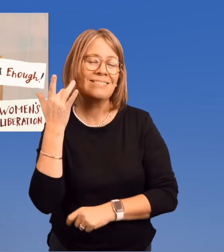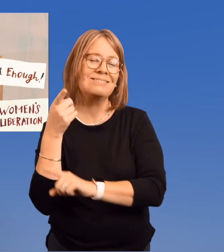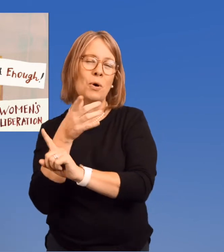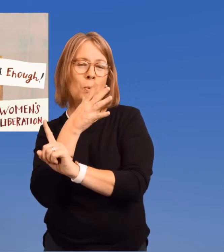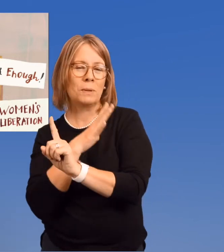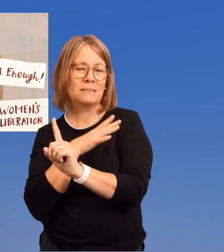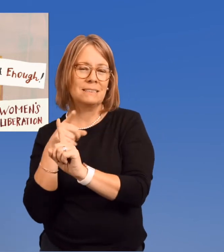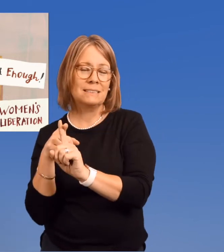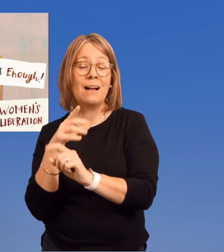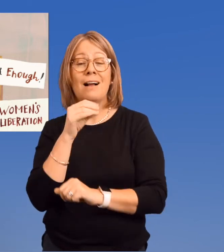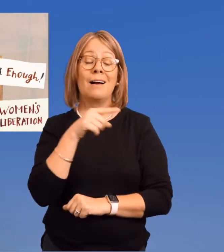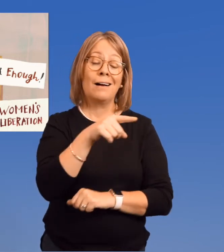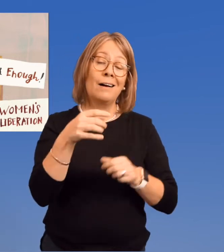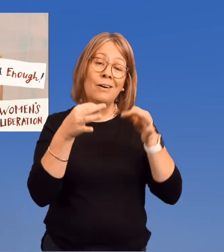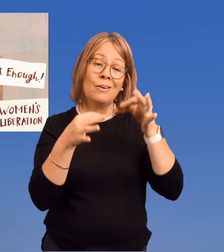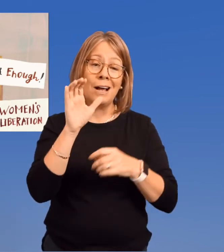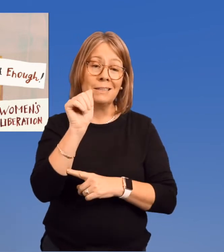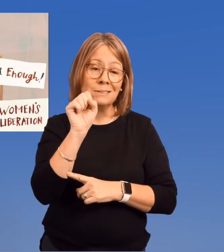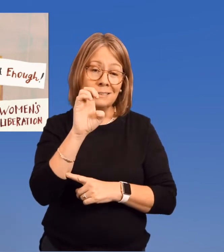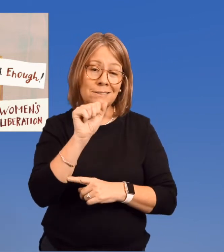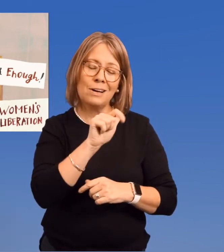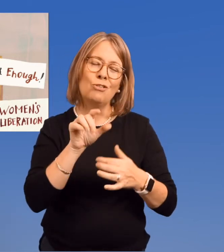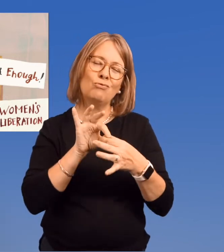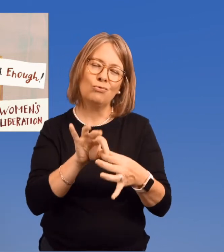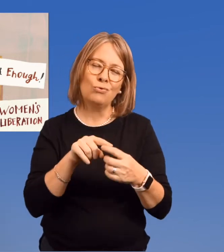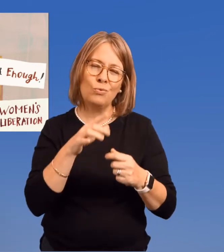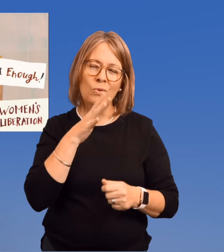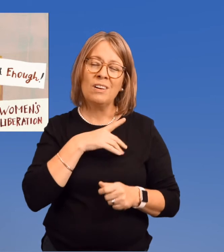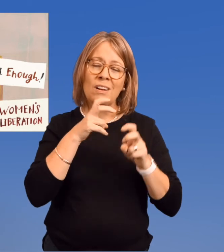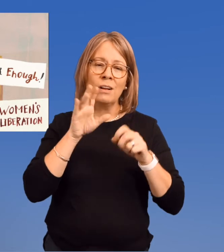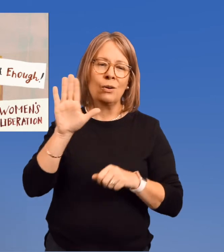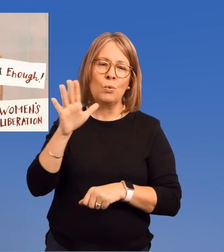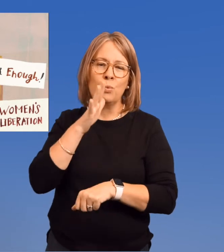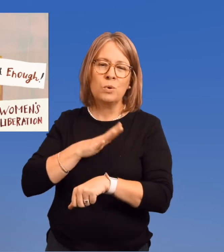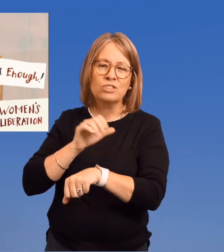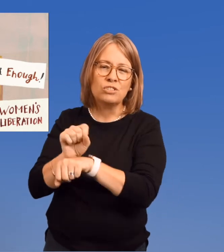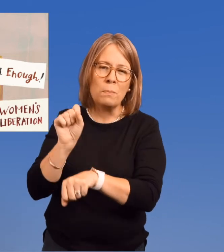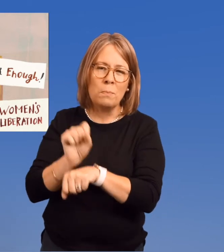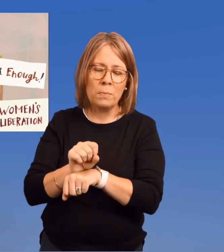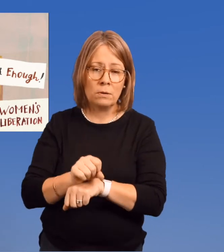Because she was a woman, and they thought this was quote, women's work.